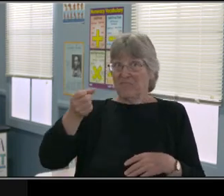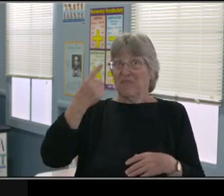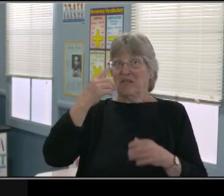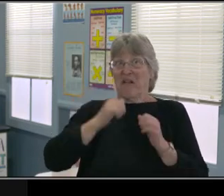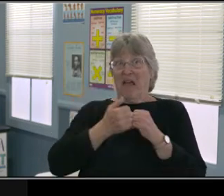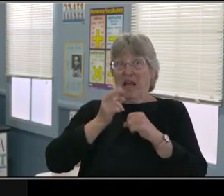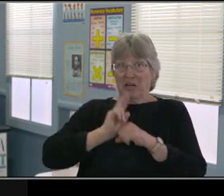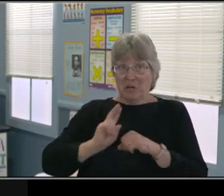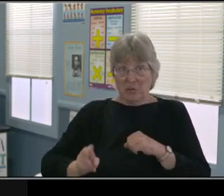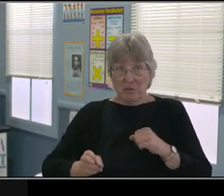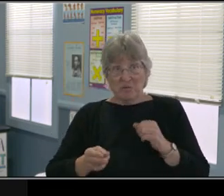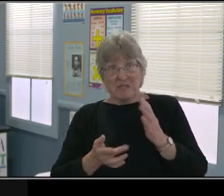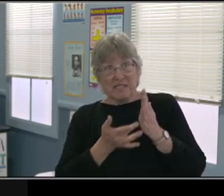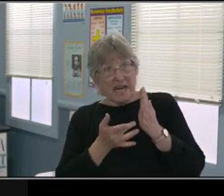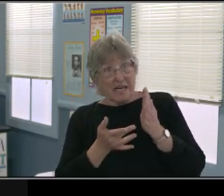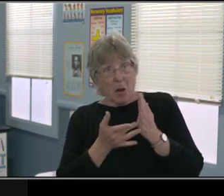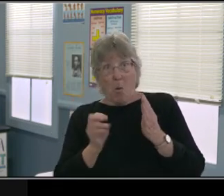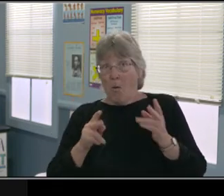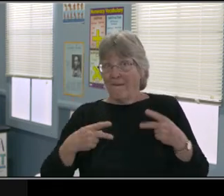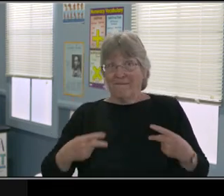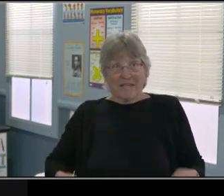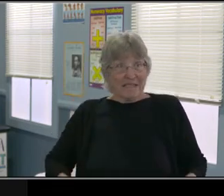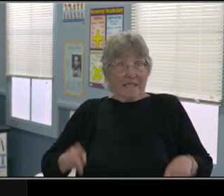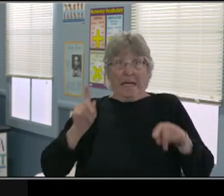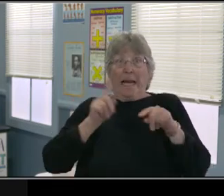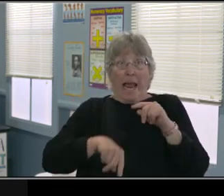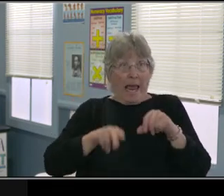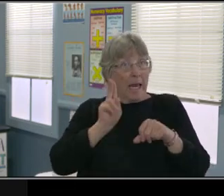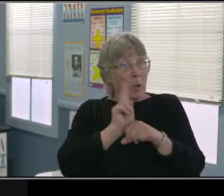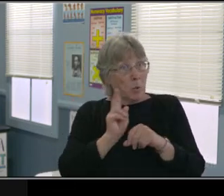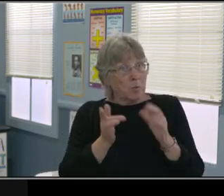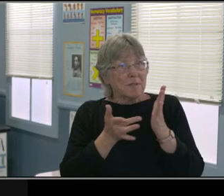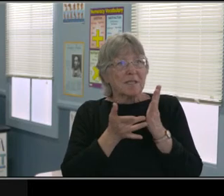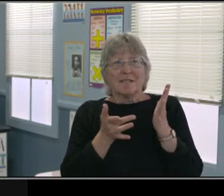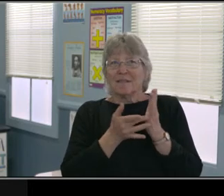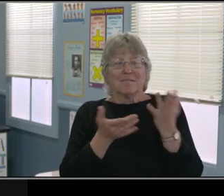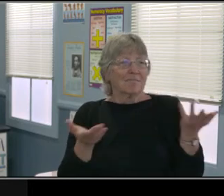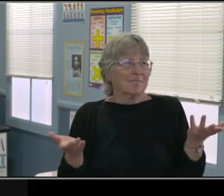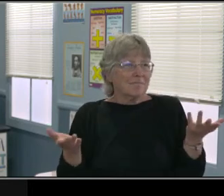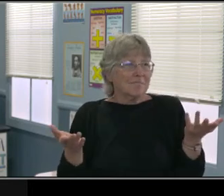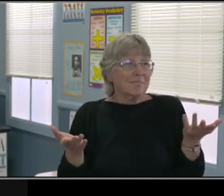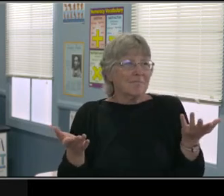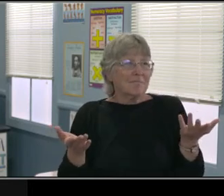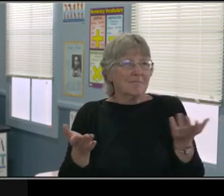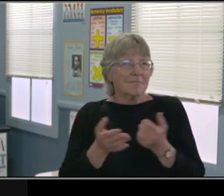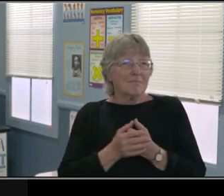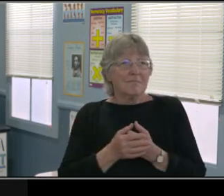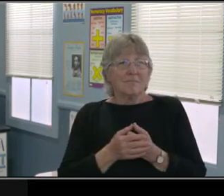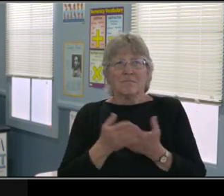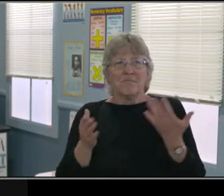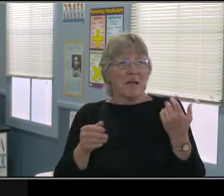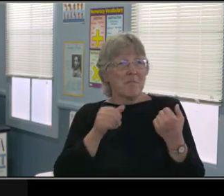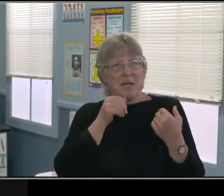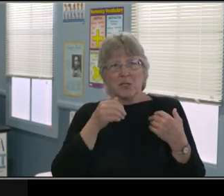for different areas. So English may be different. Math may be different. And it certainly is gonna look different